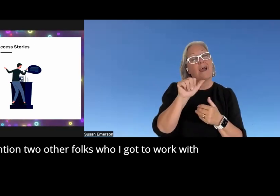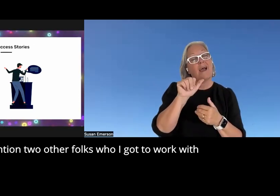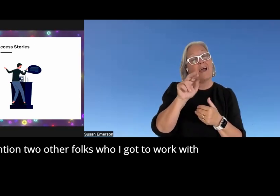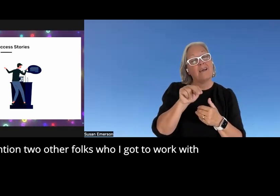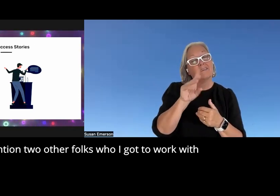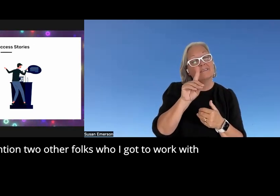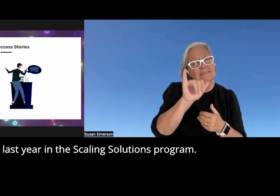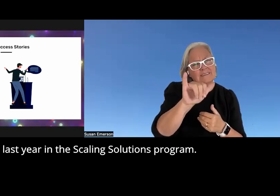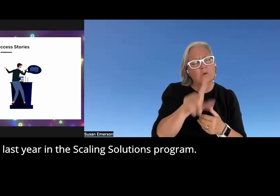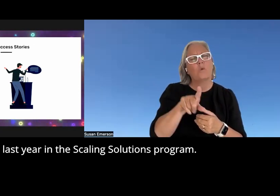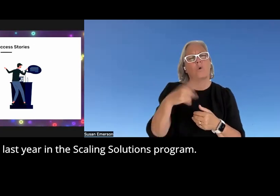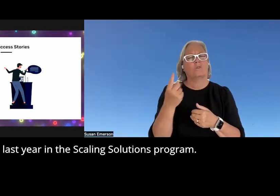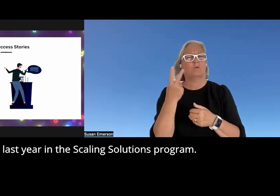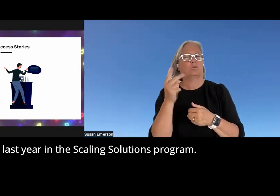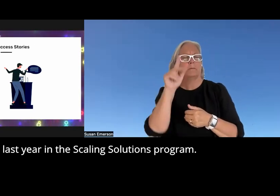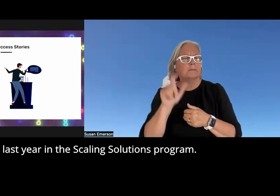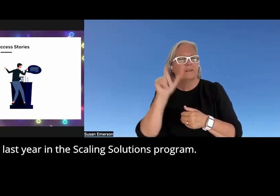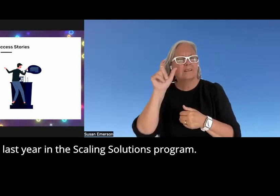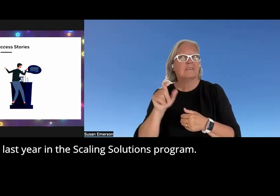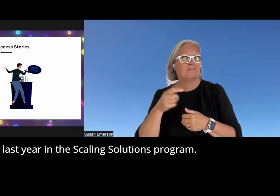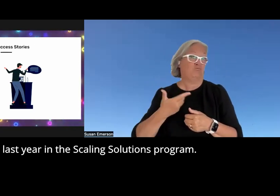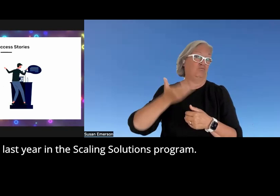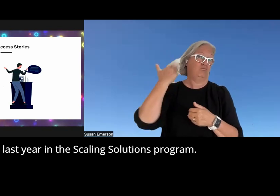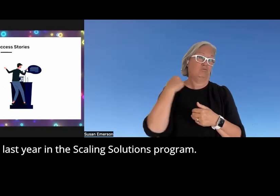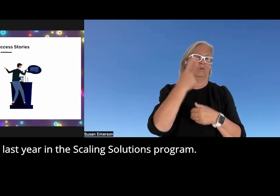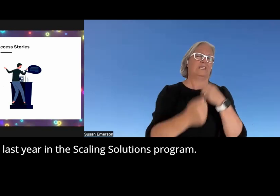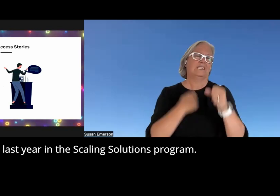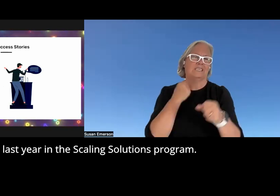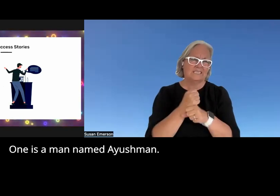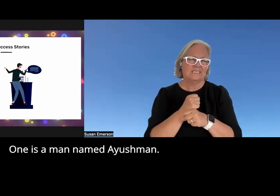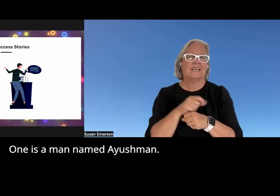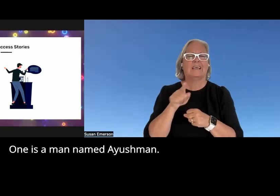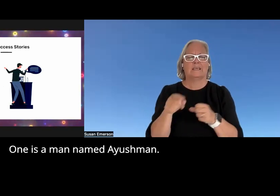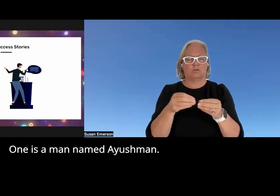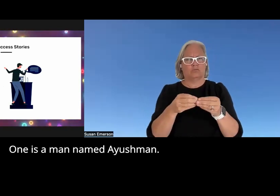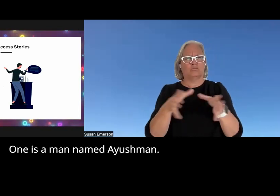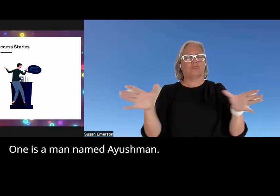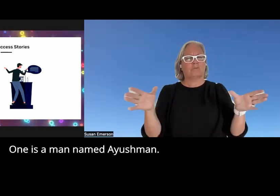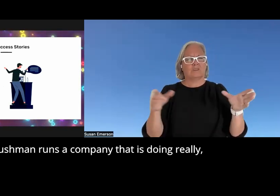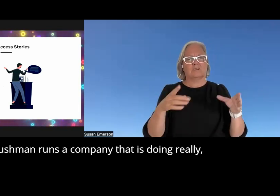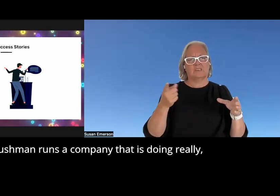I got to work with in this last year in the ing Solutions program one is a man named Irishman and